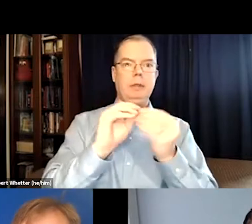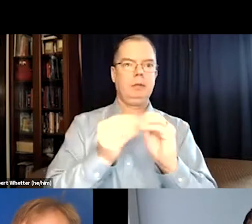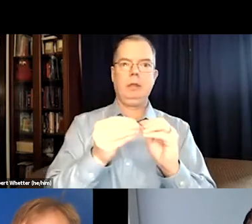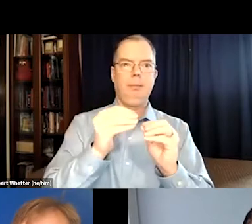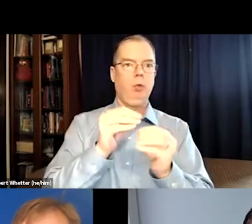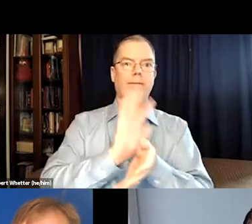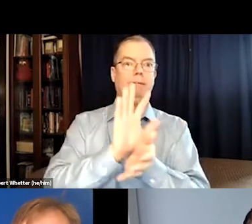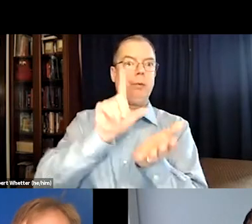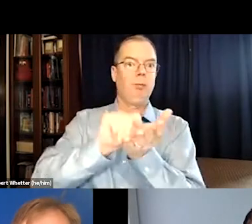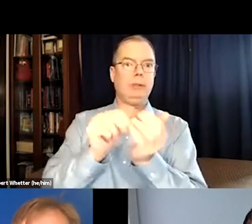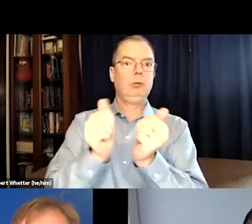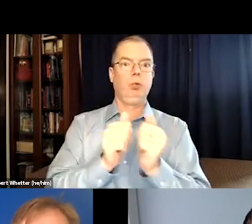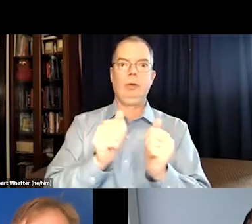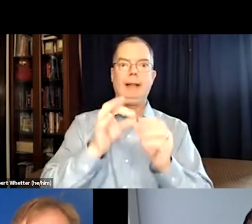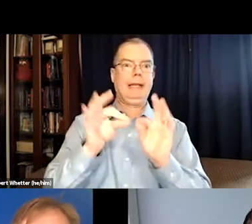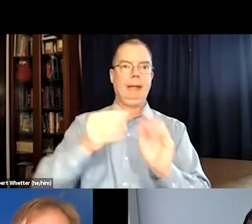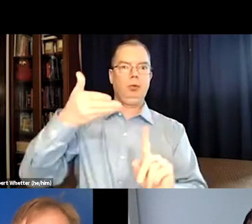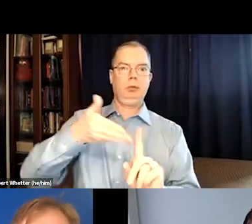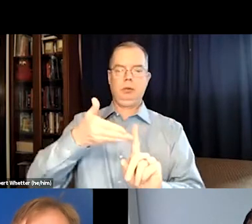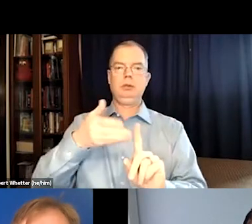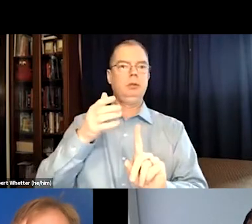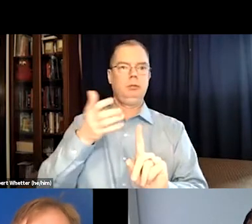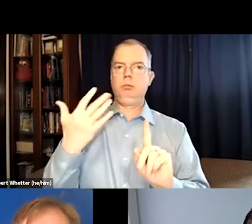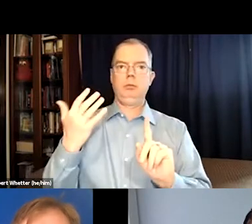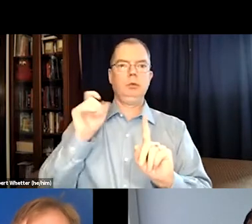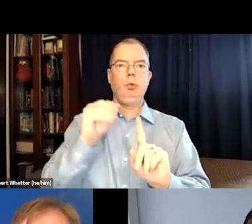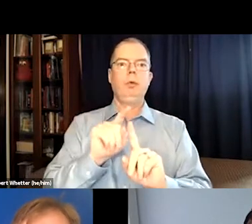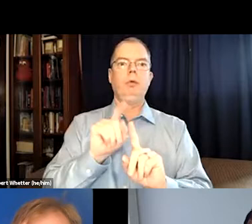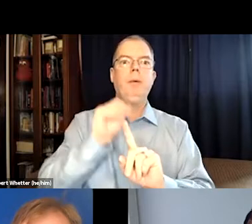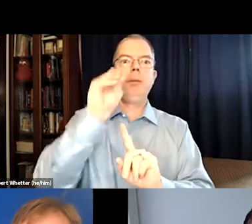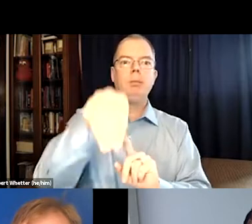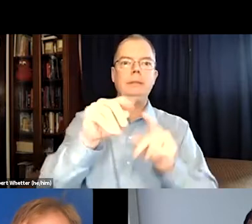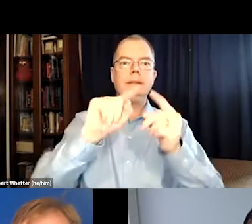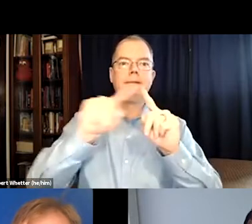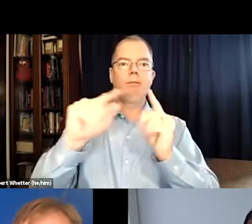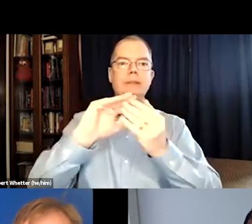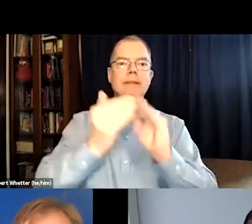And that means that there was a limited number of film prints with captions on them.